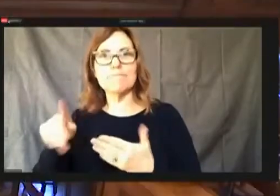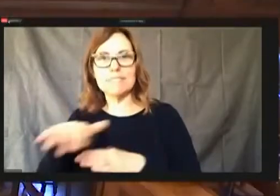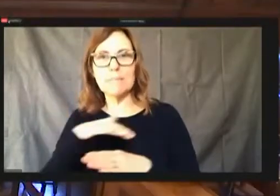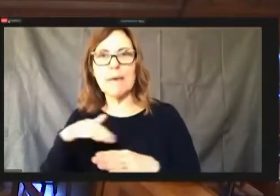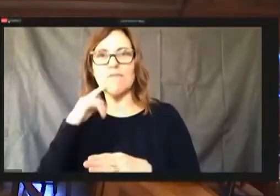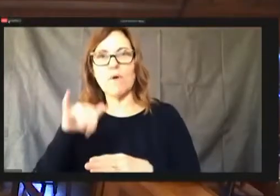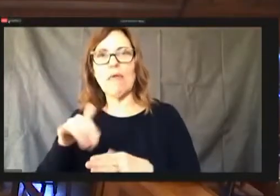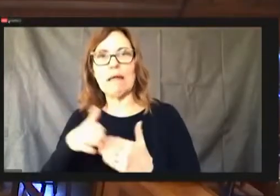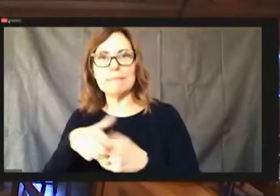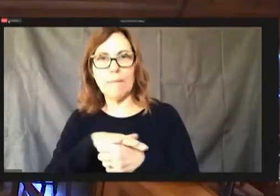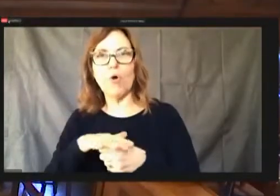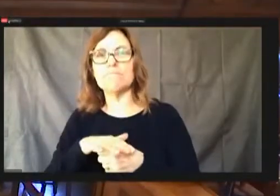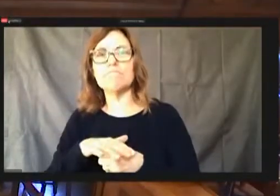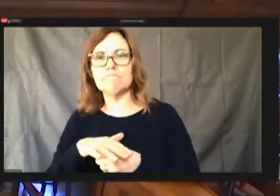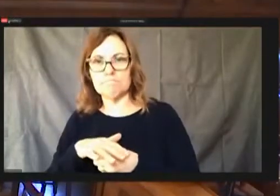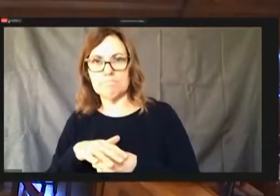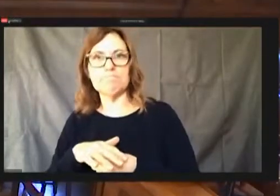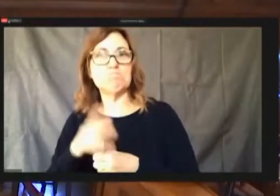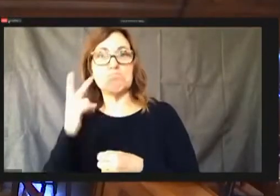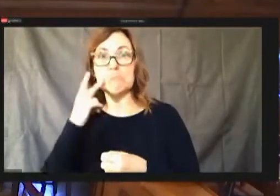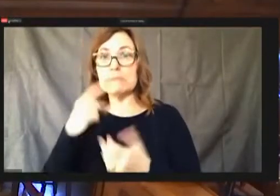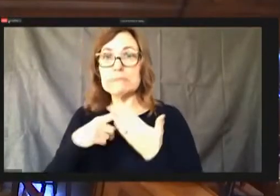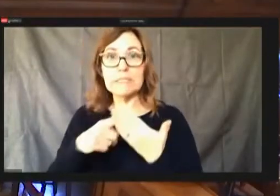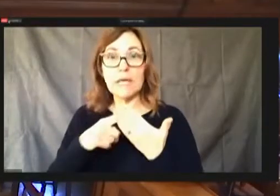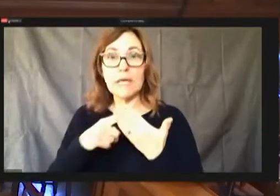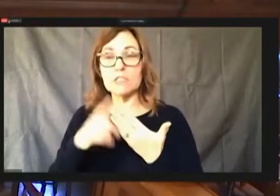Seeing none, all those in favor say aye. Aye.